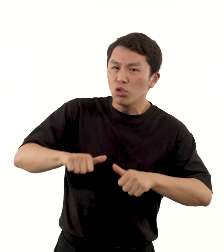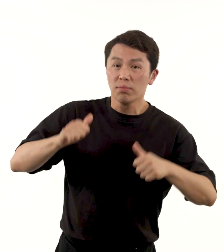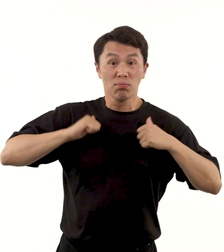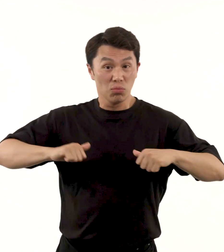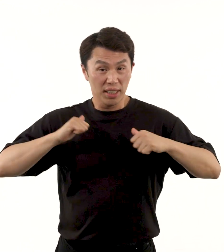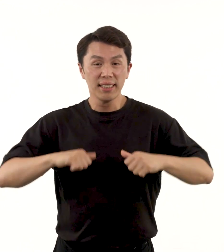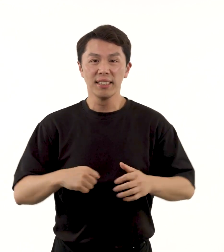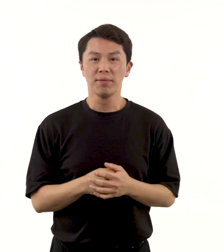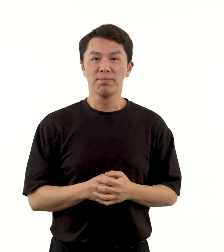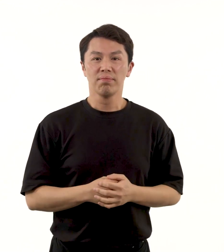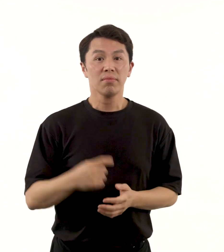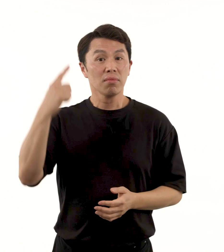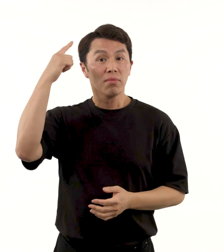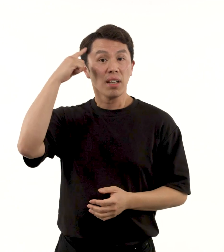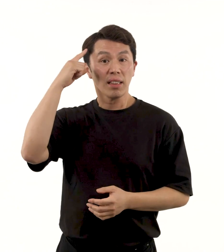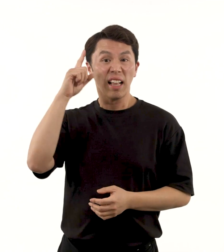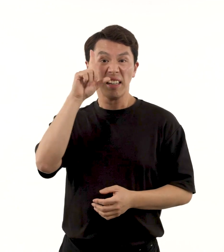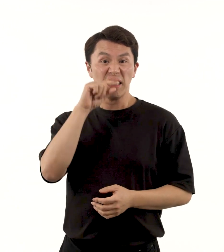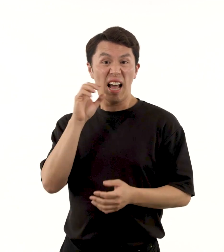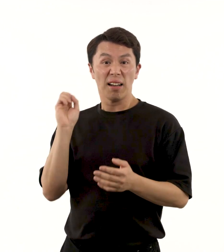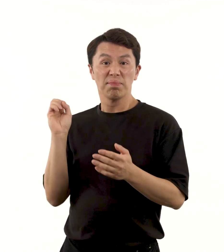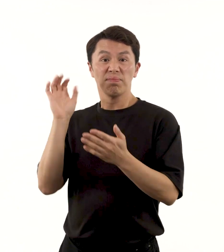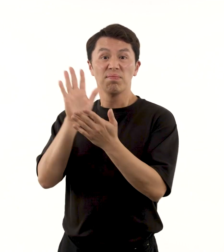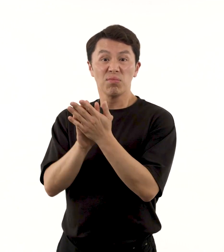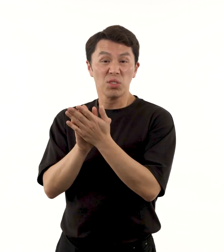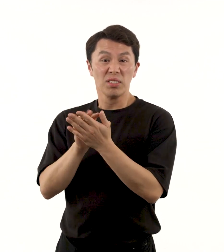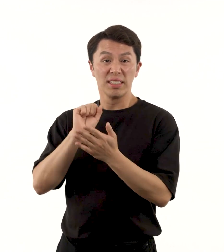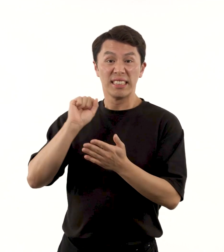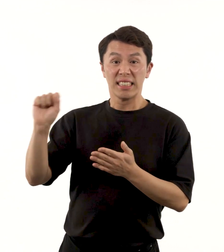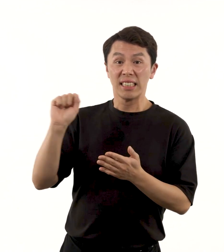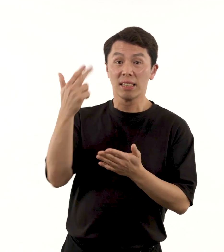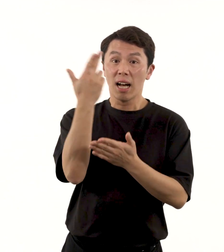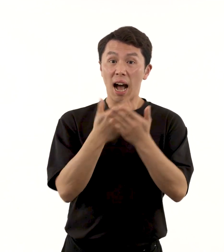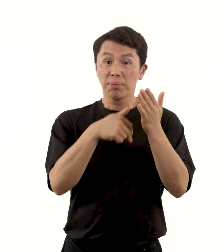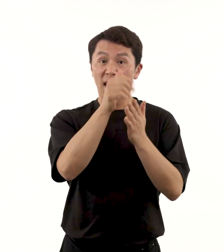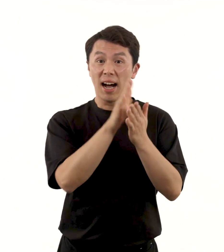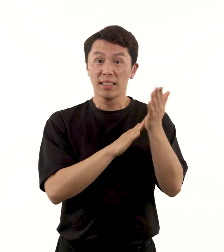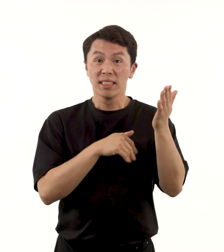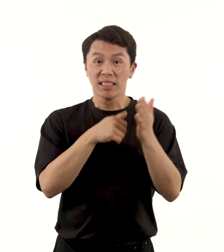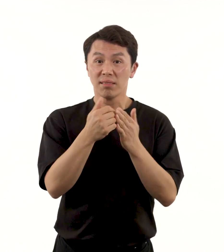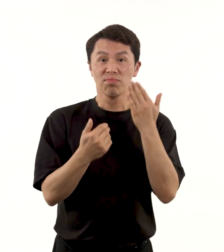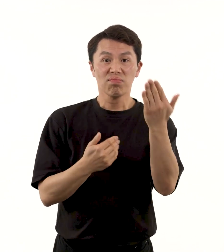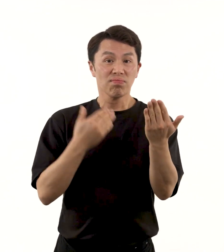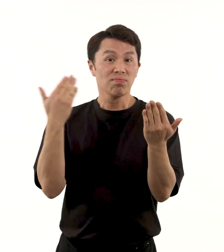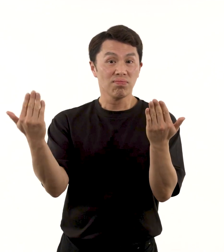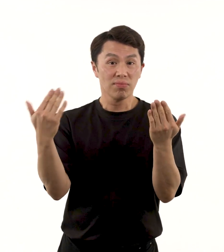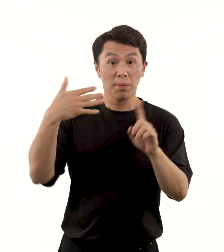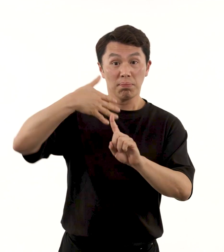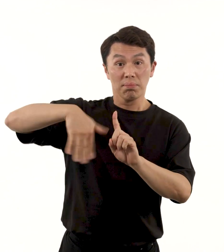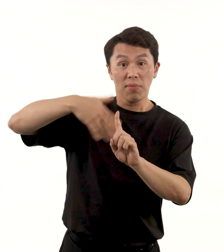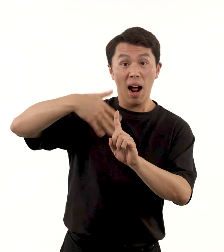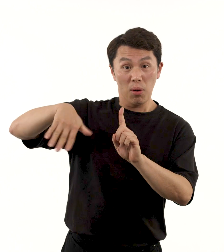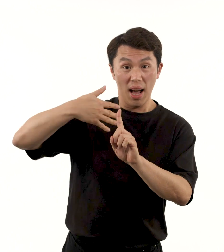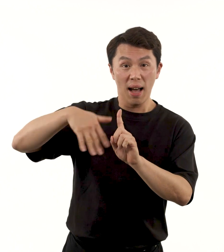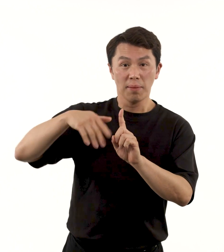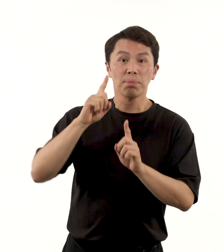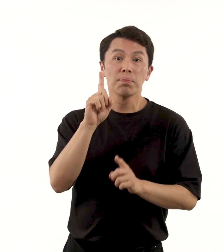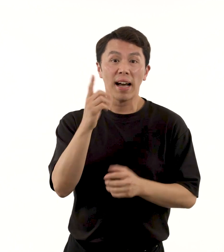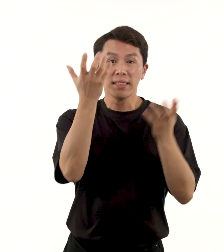Initially, I wanted to include some of his paintings in the background; however, they have become obscured by